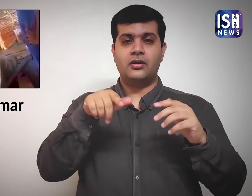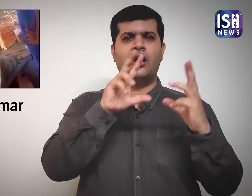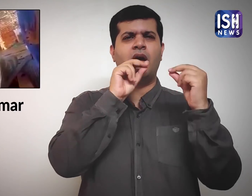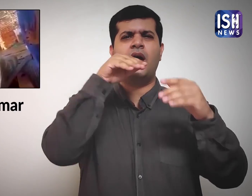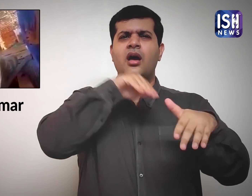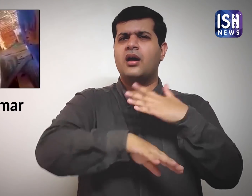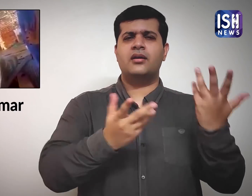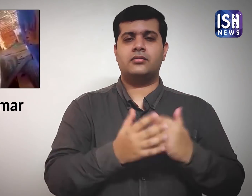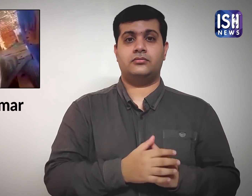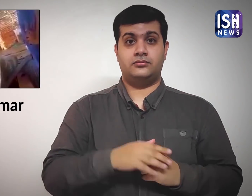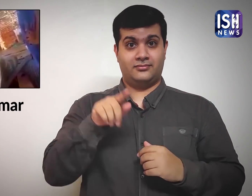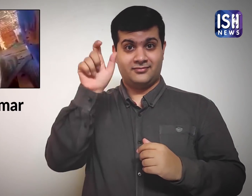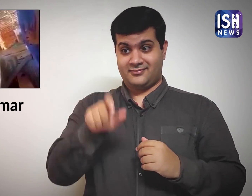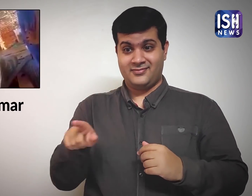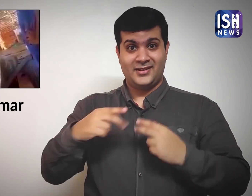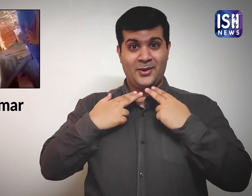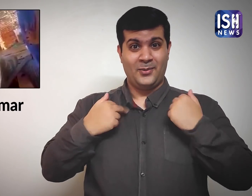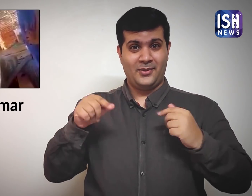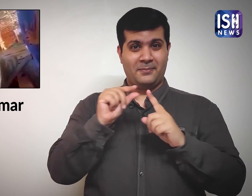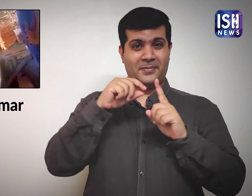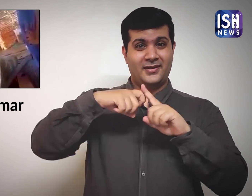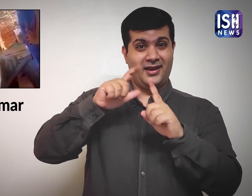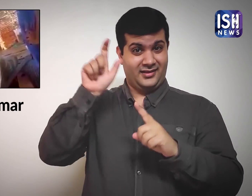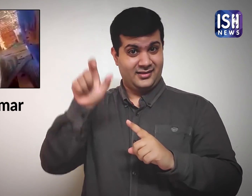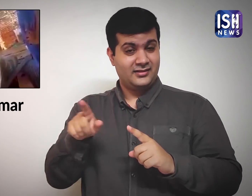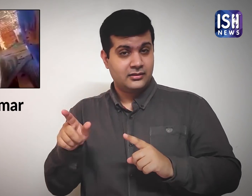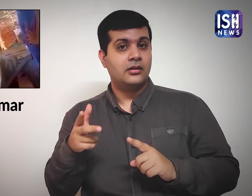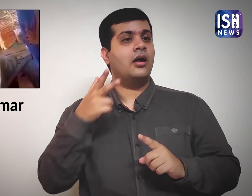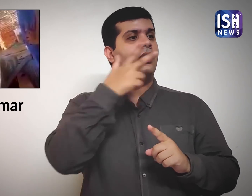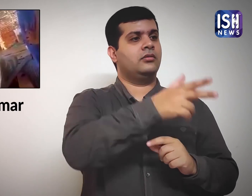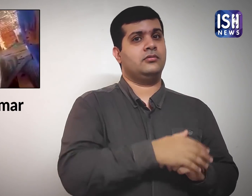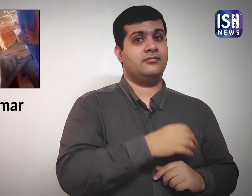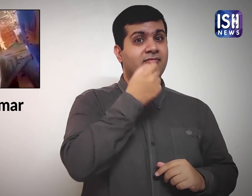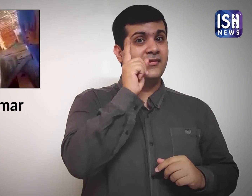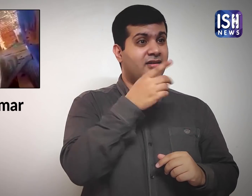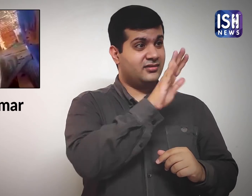In the video, he is talking to the victim’s father and says: